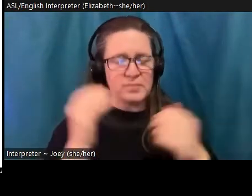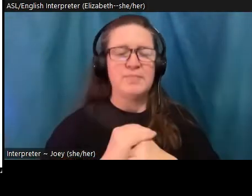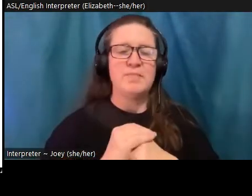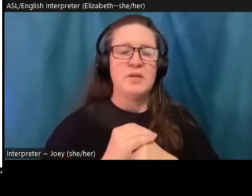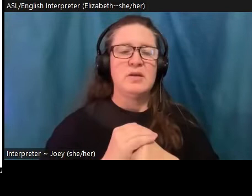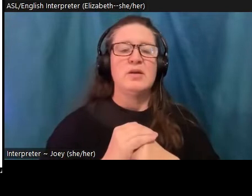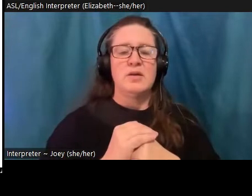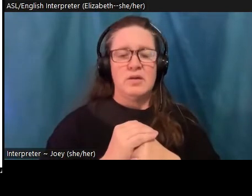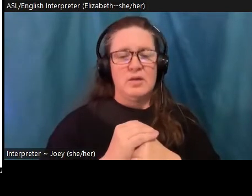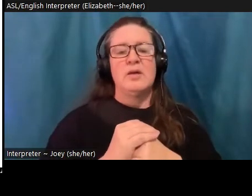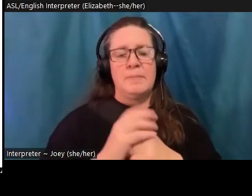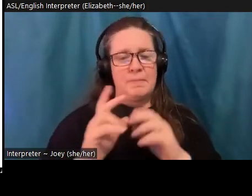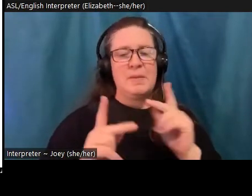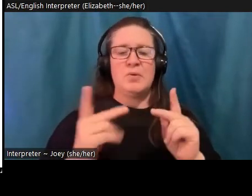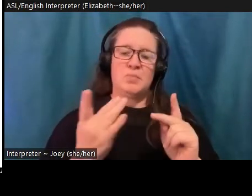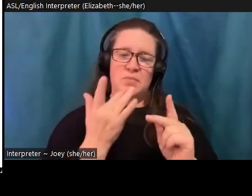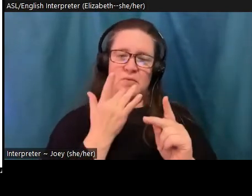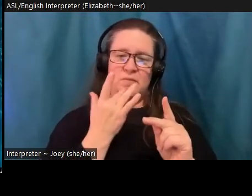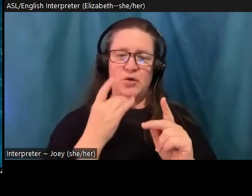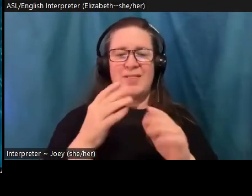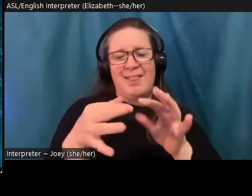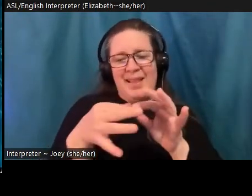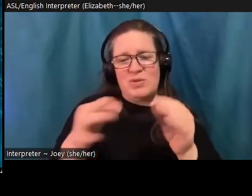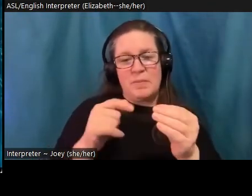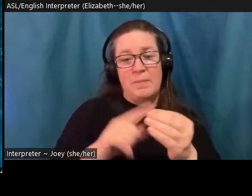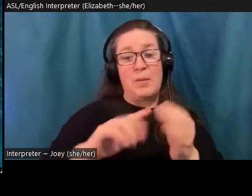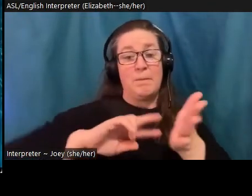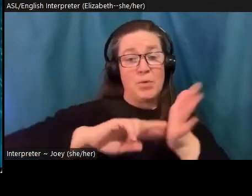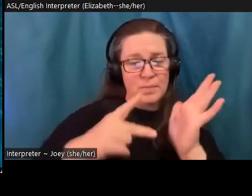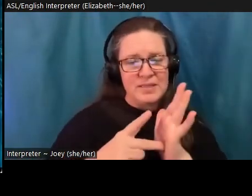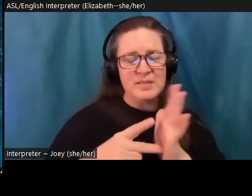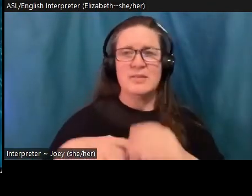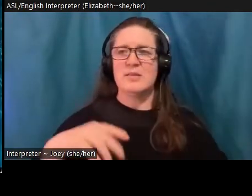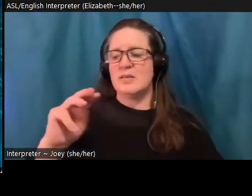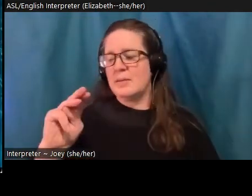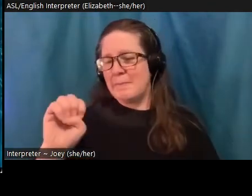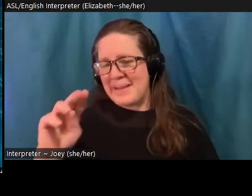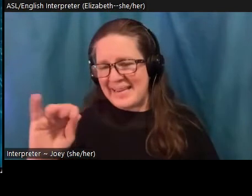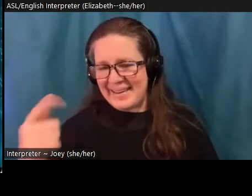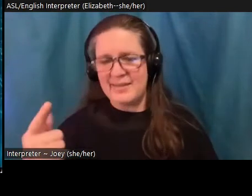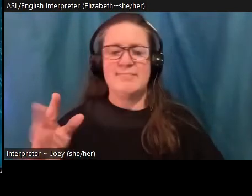meaning and instead of hope. The number three, rewrite the story.